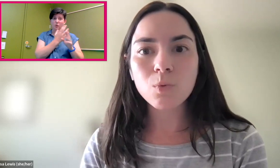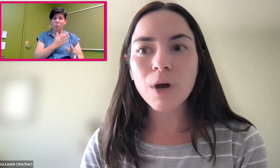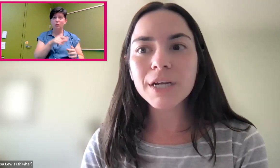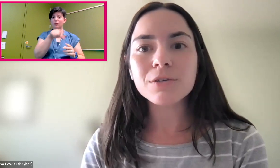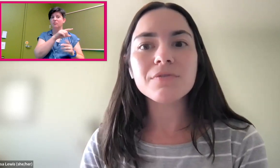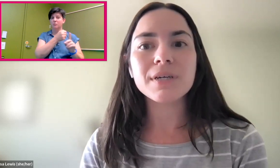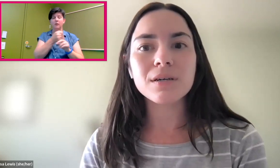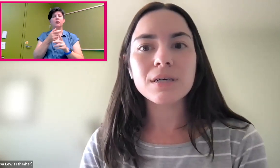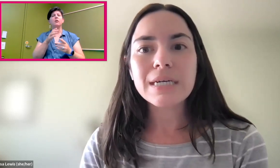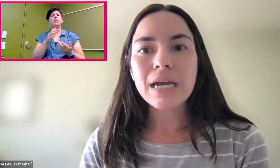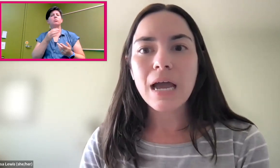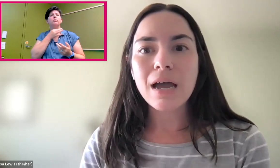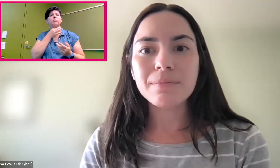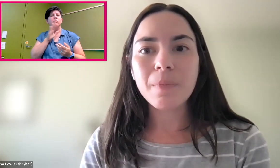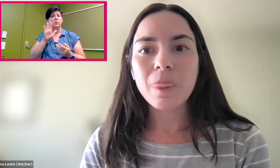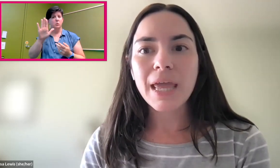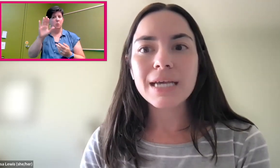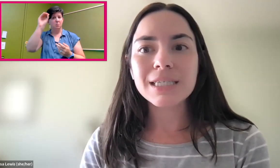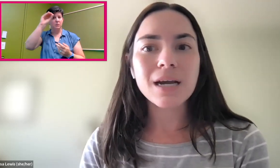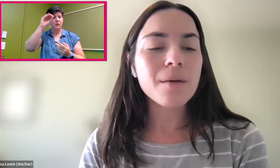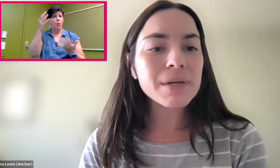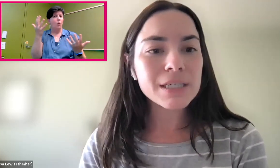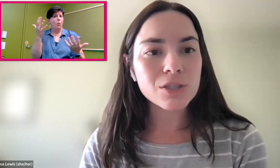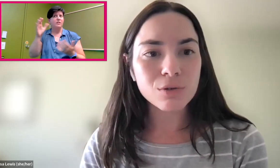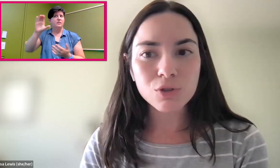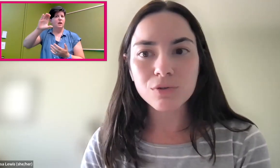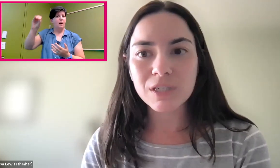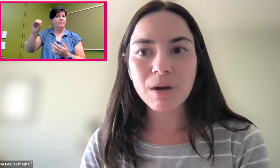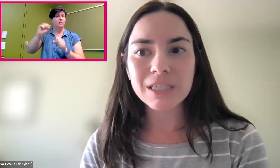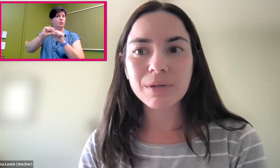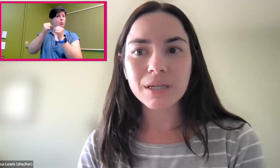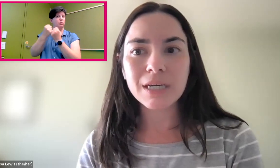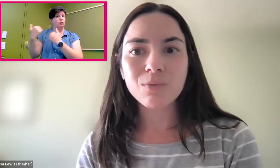What do you feel is the company's social responsibility